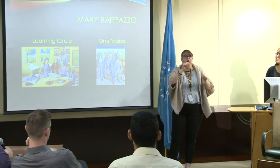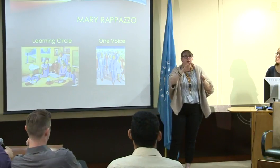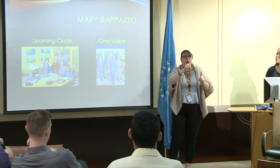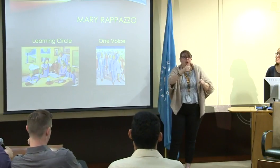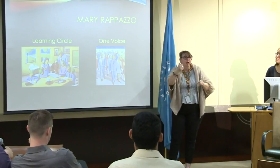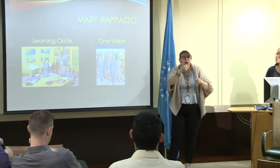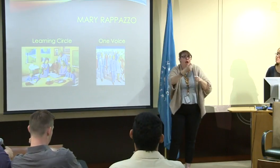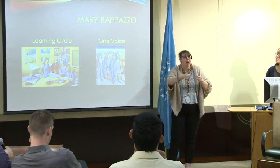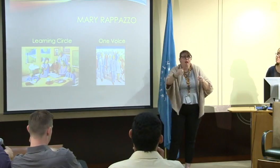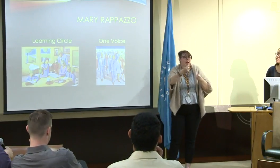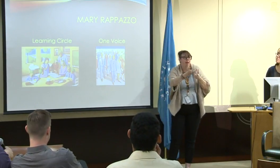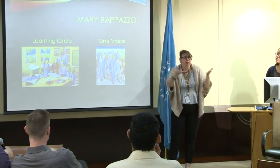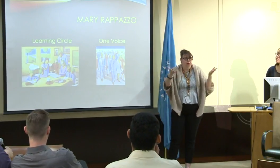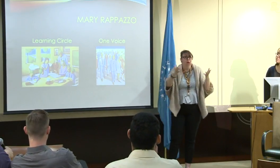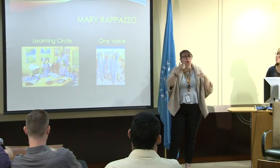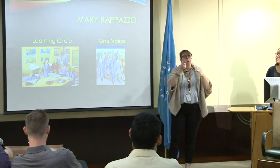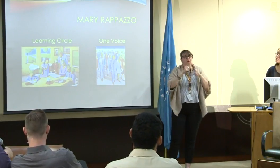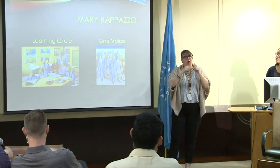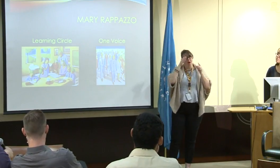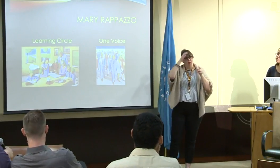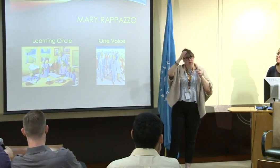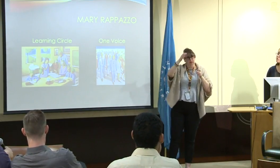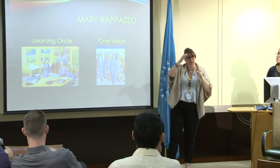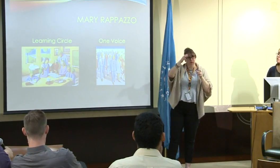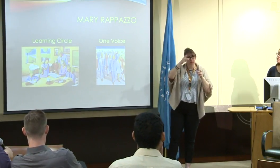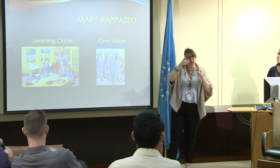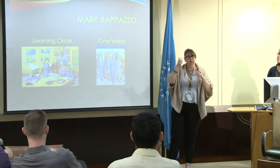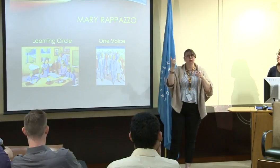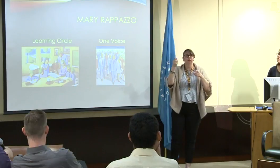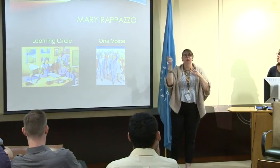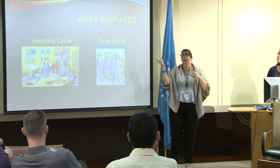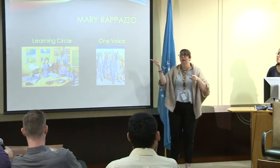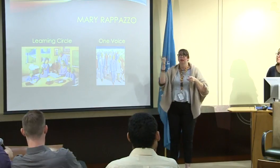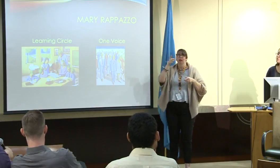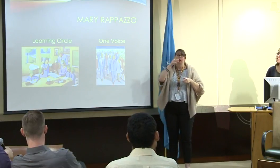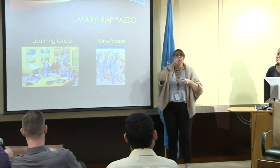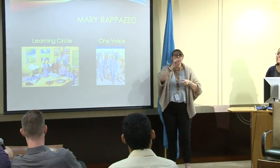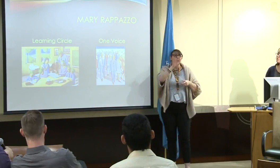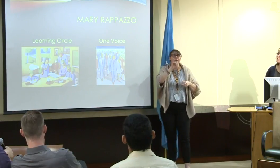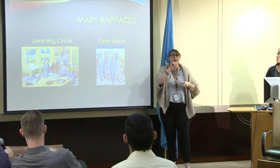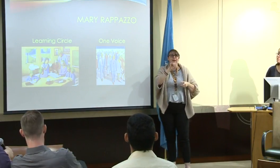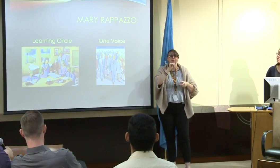And so this was one of the marches. And the deaf community has marched so often